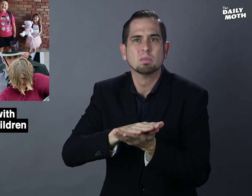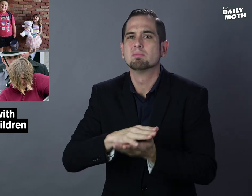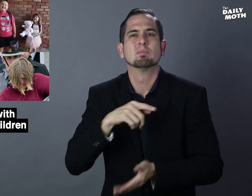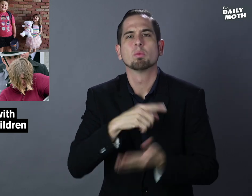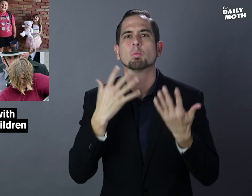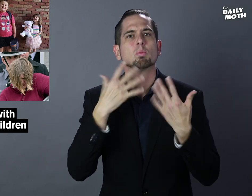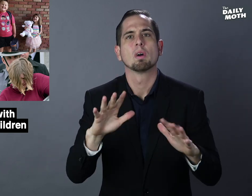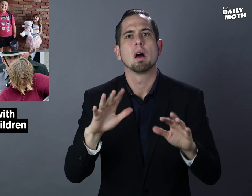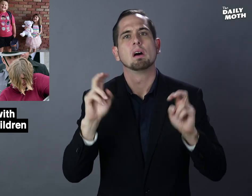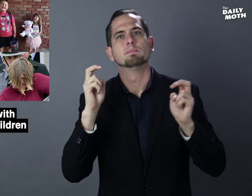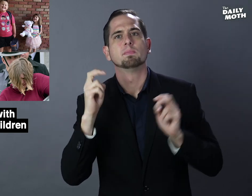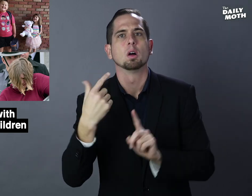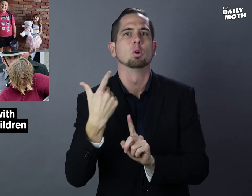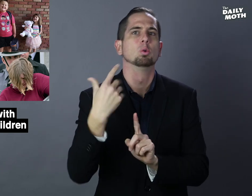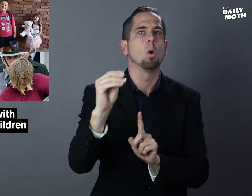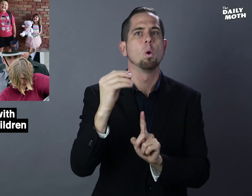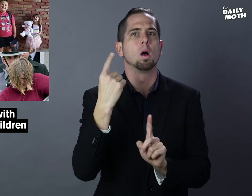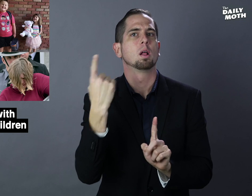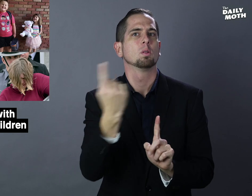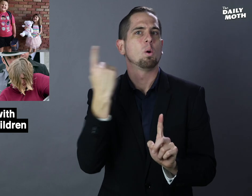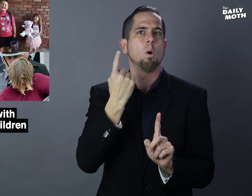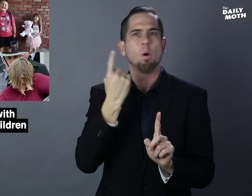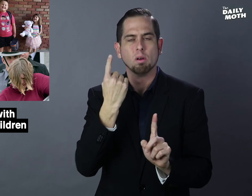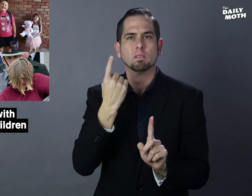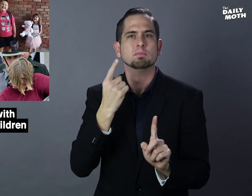that he didn't want to go alone -